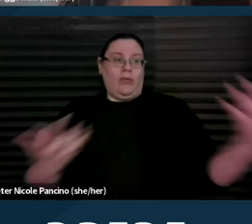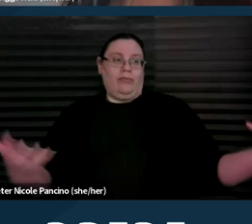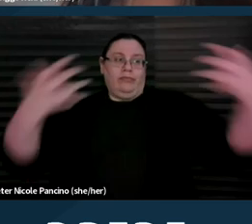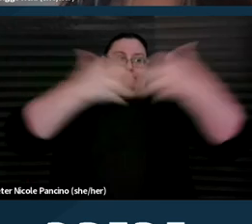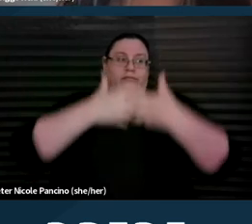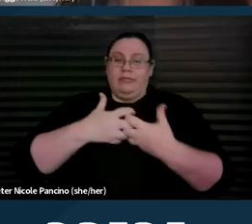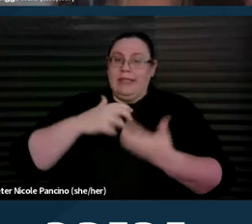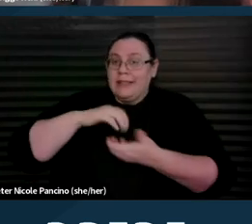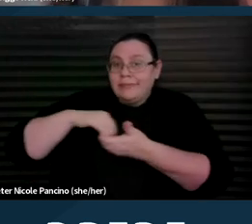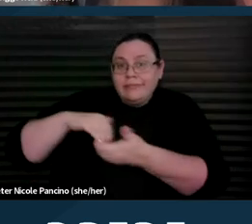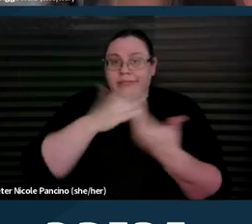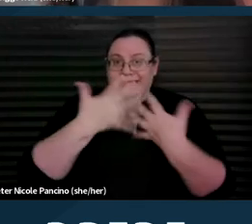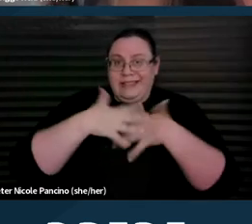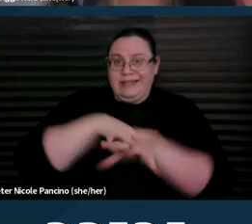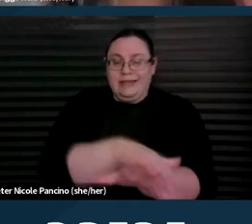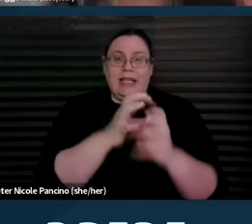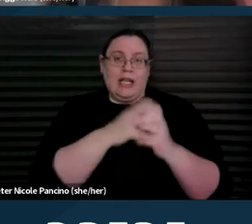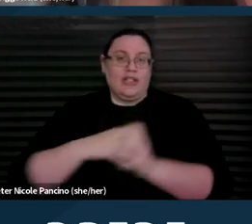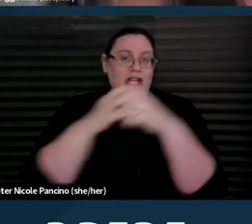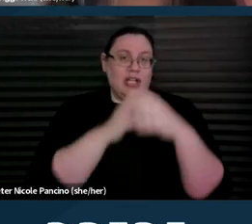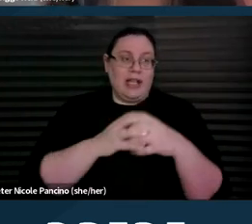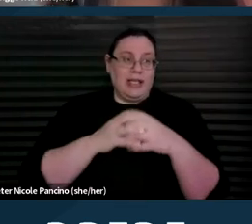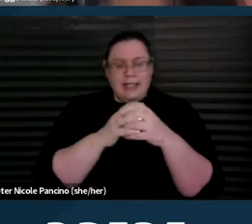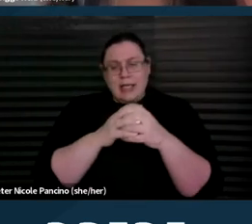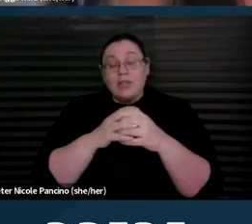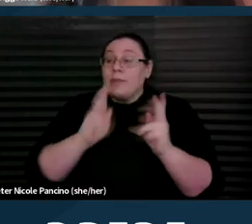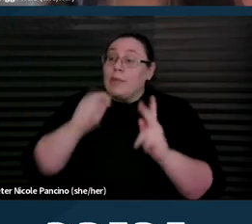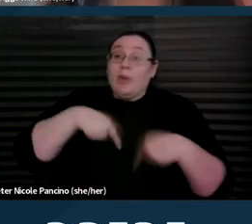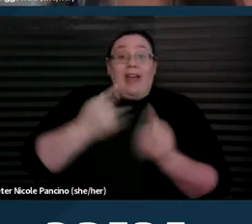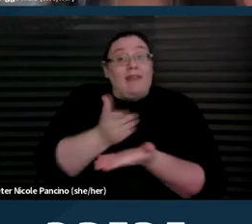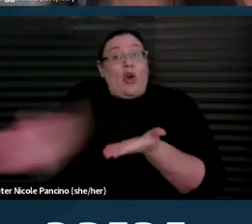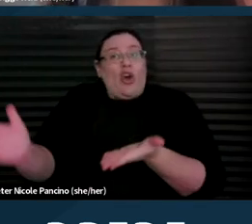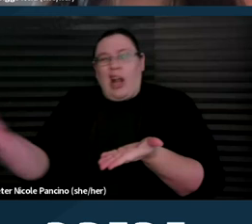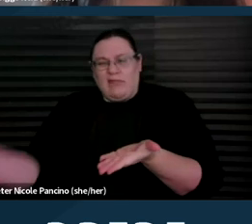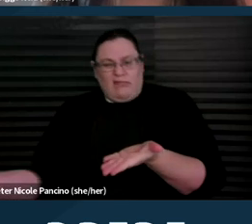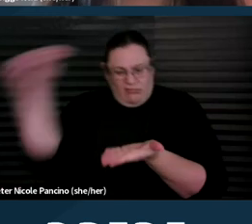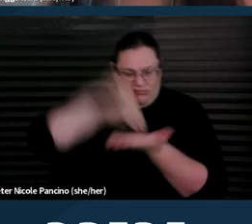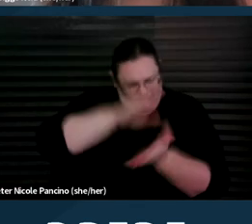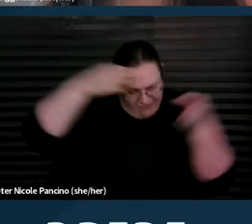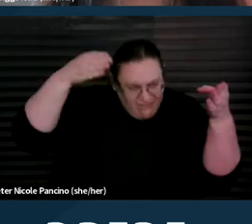centering those that are most marginalized, solidarity across movements, issues and identities,